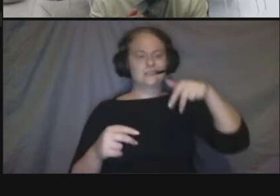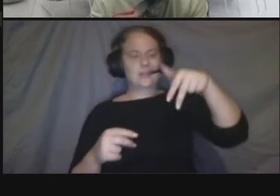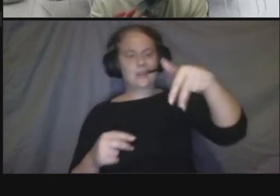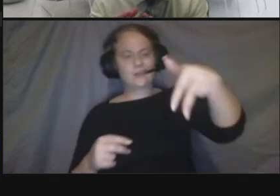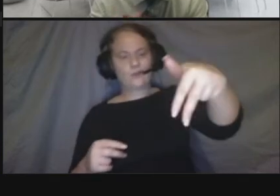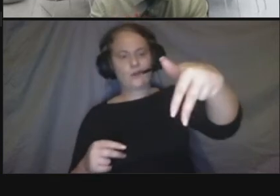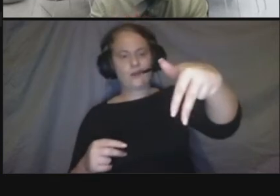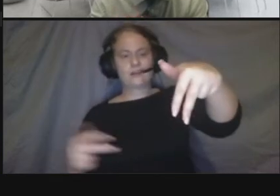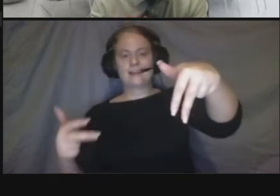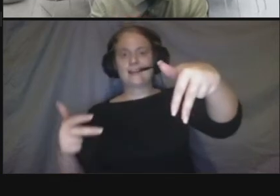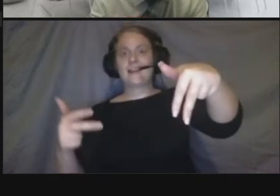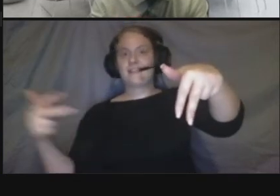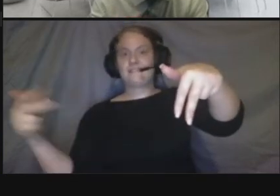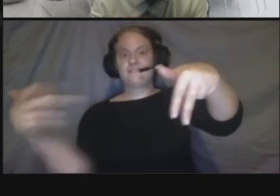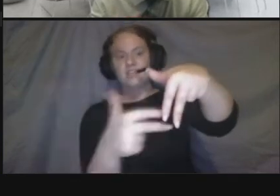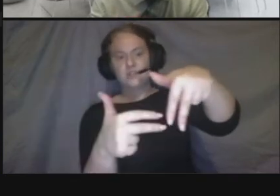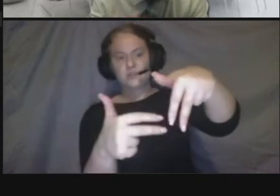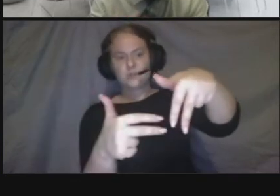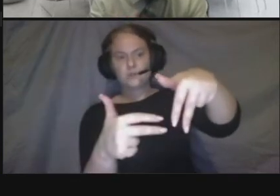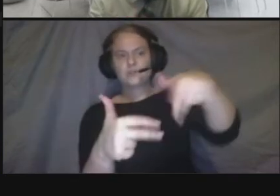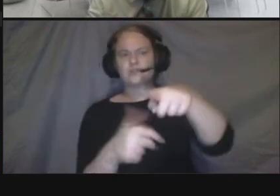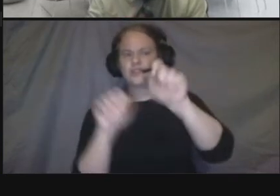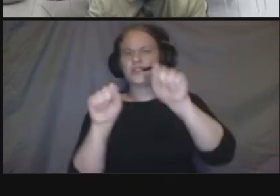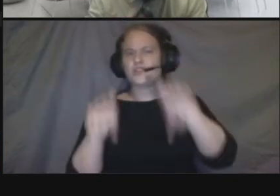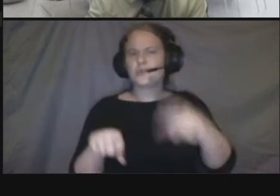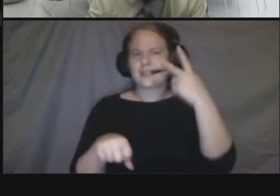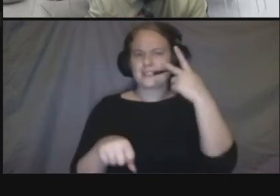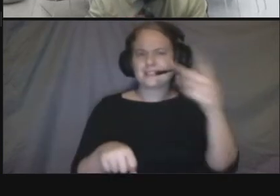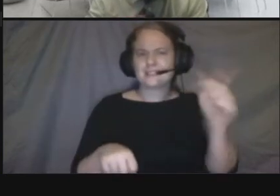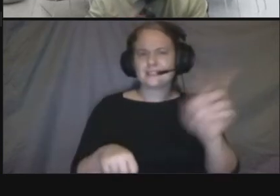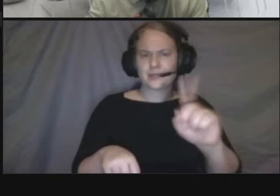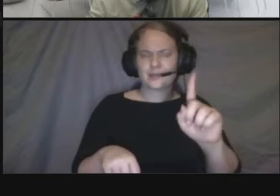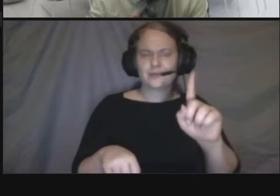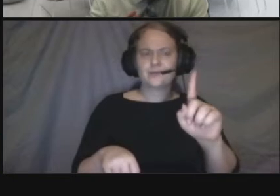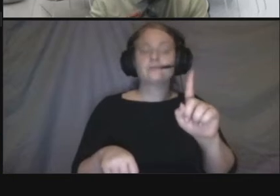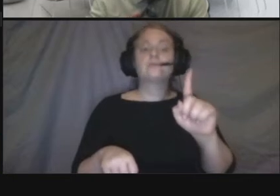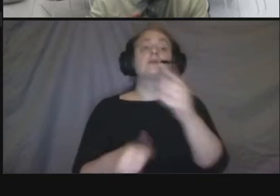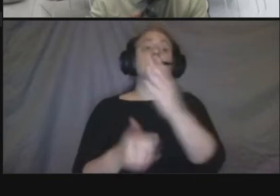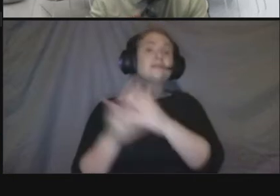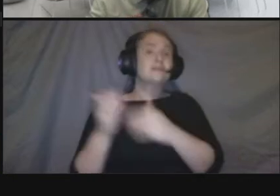can see the separation there we are seeing outdoor spaces being utilized these are all